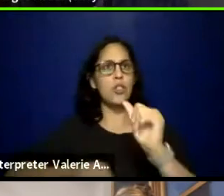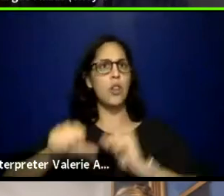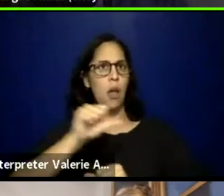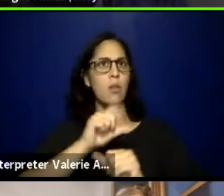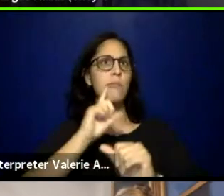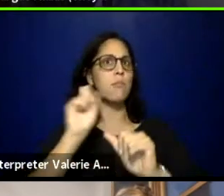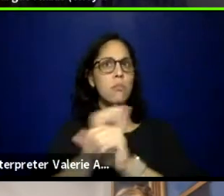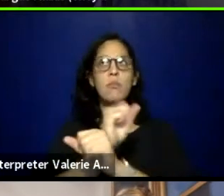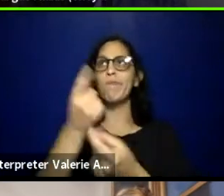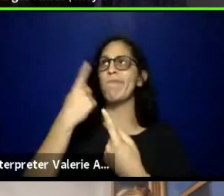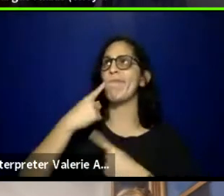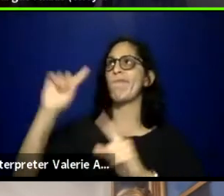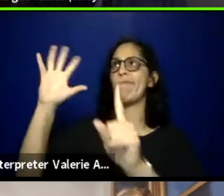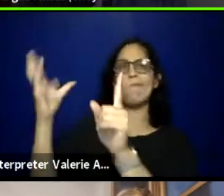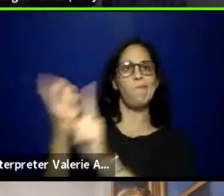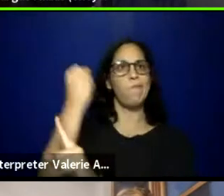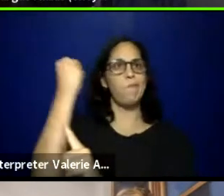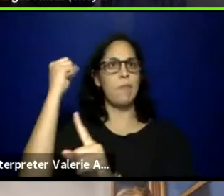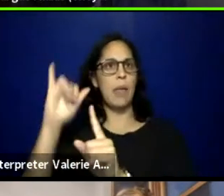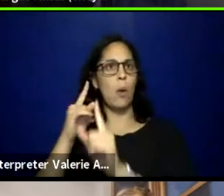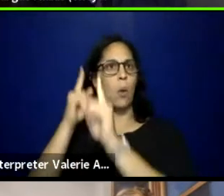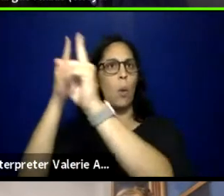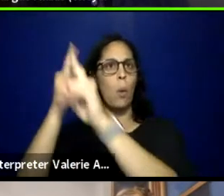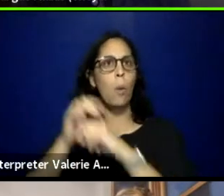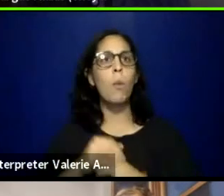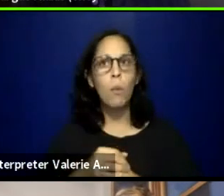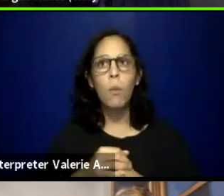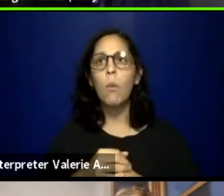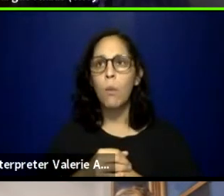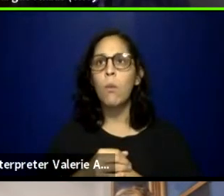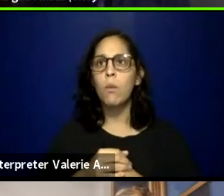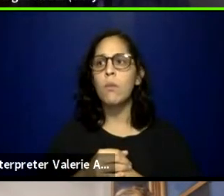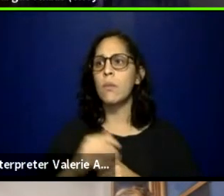wonderful artists and work with incredible companies.